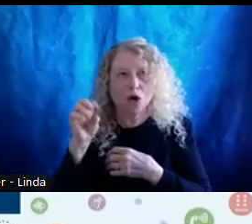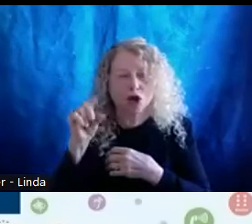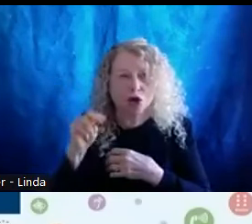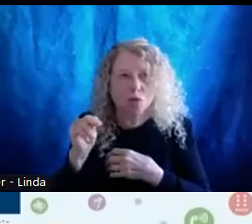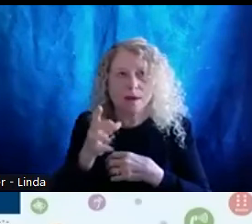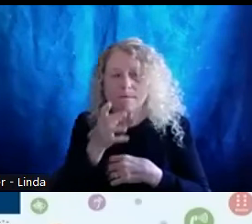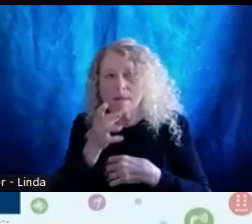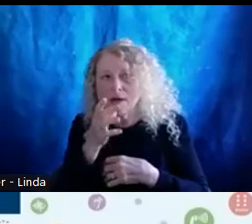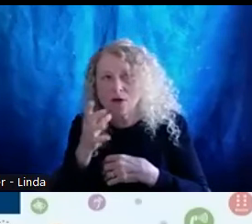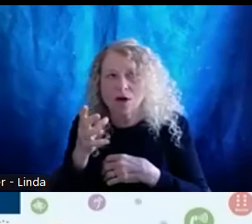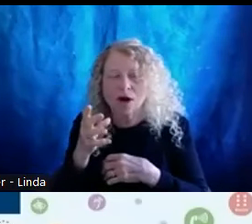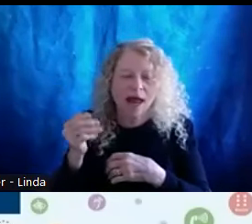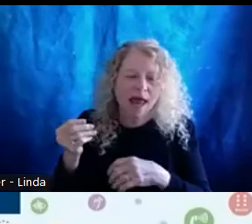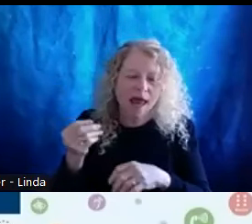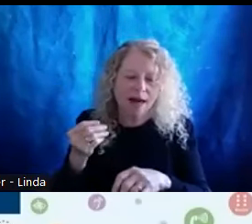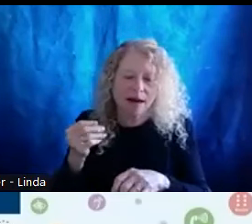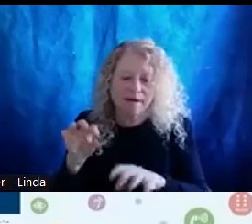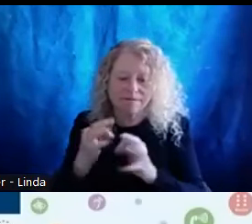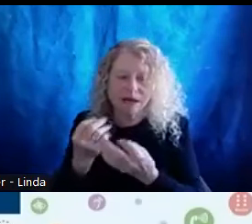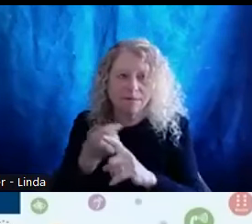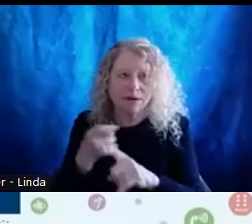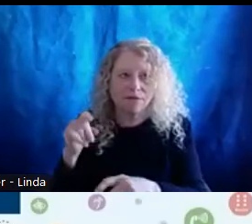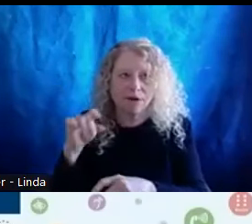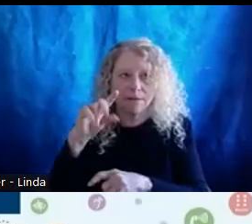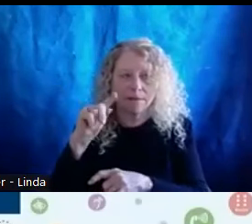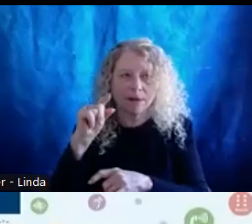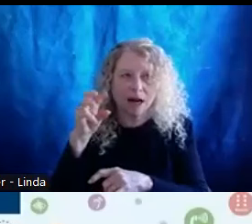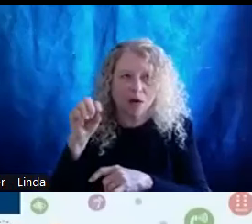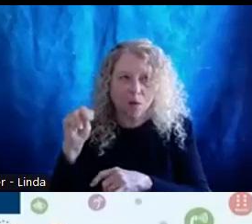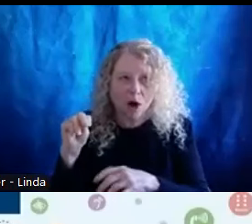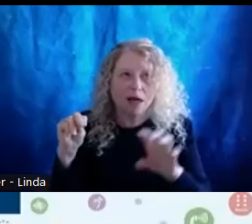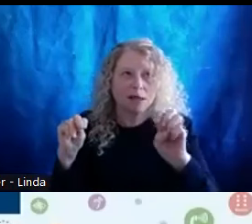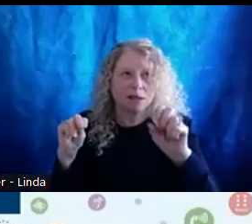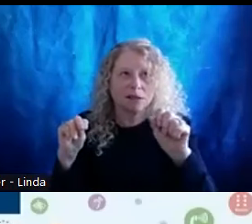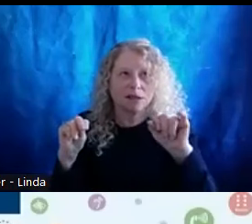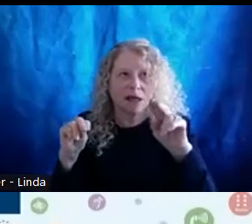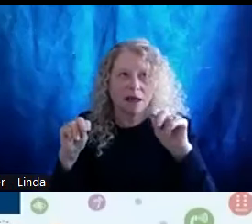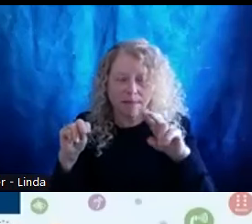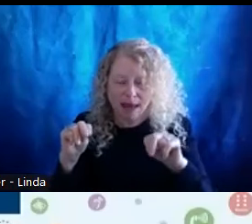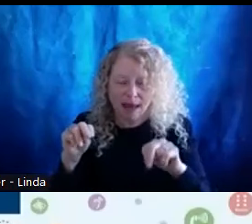and Saipan Frank Tagore, Sardiña Miles always has a strong passion for civil rights,